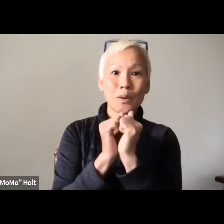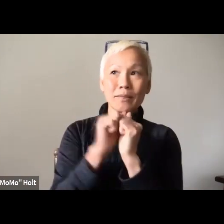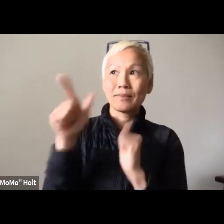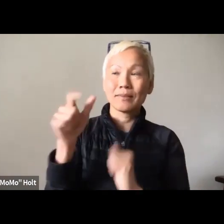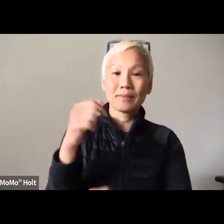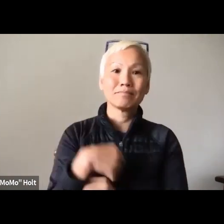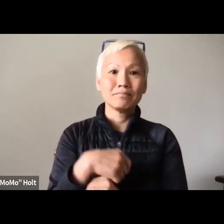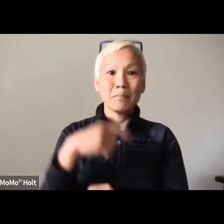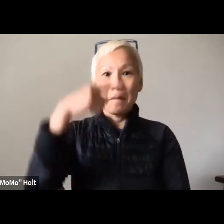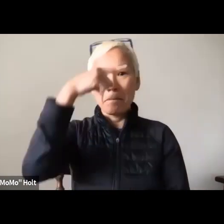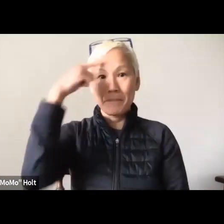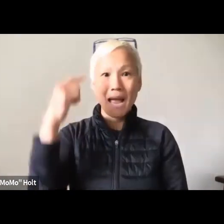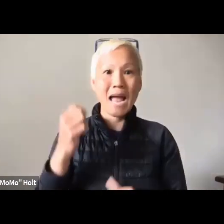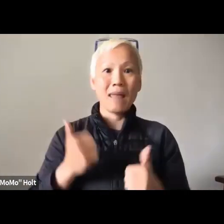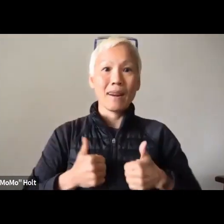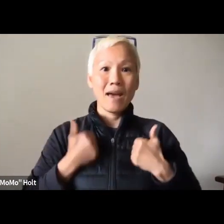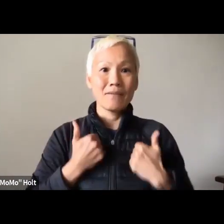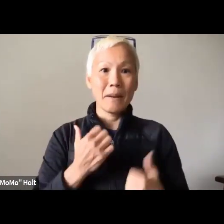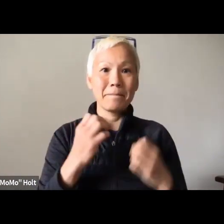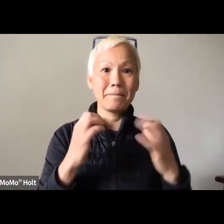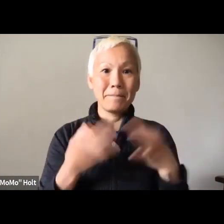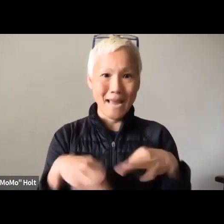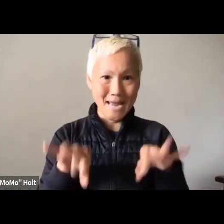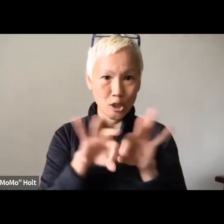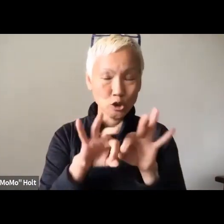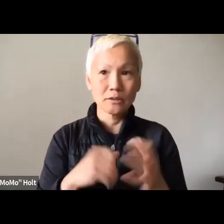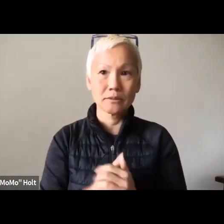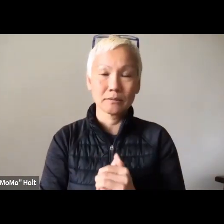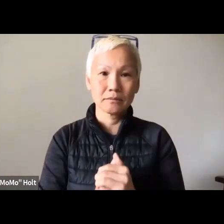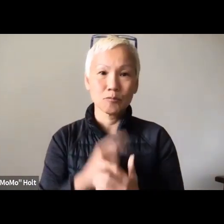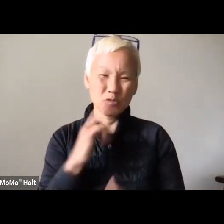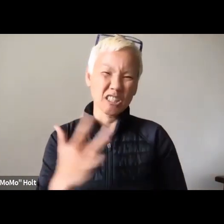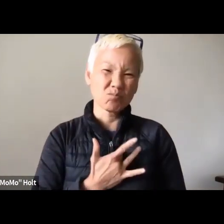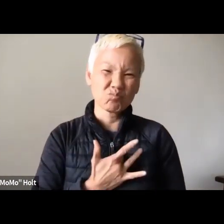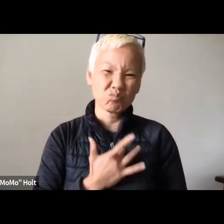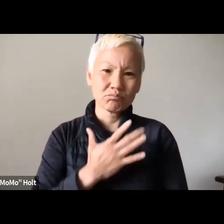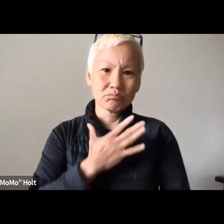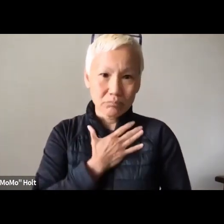So now with coronavirus and with Black Lives Matter,